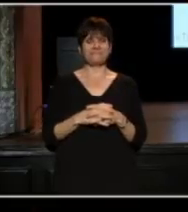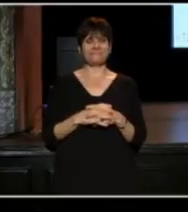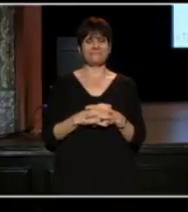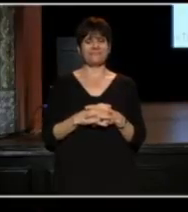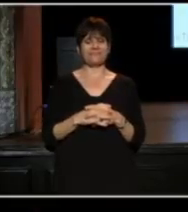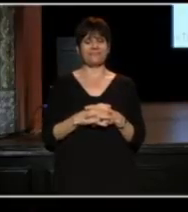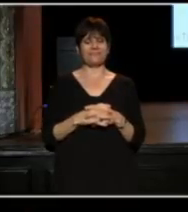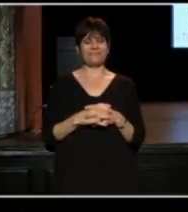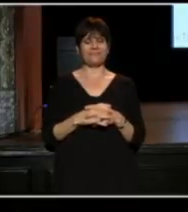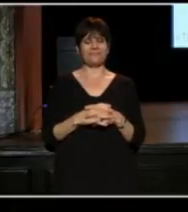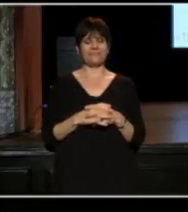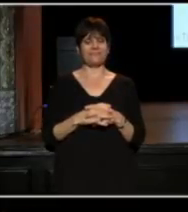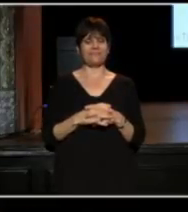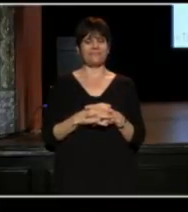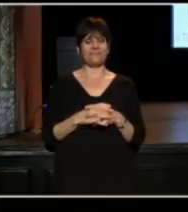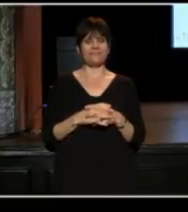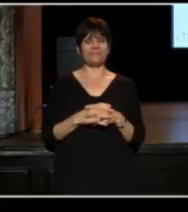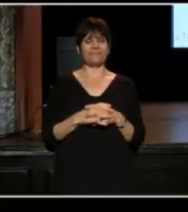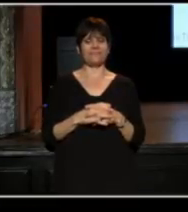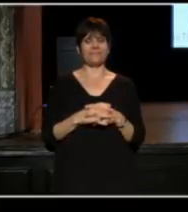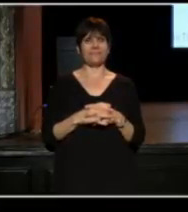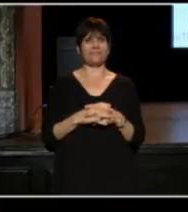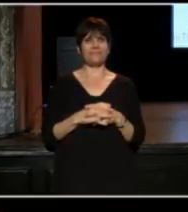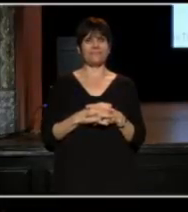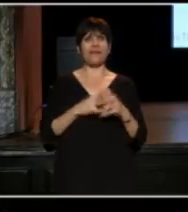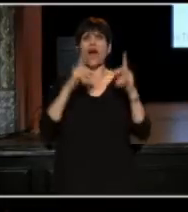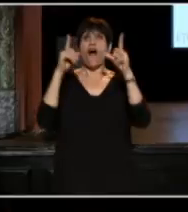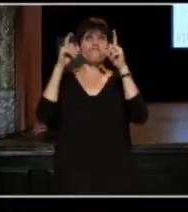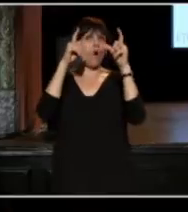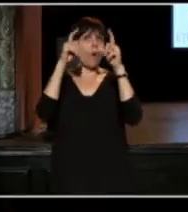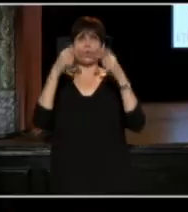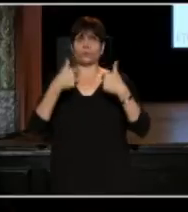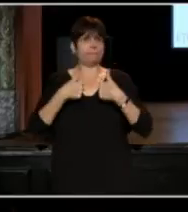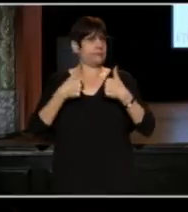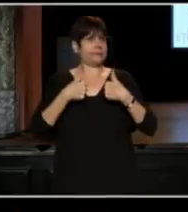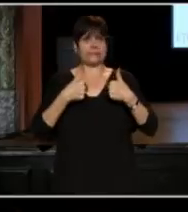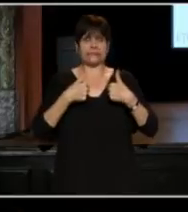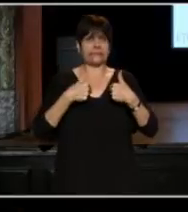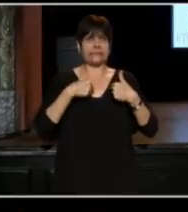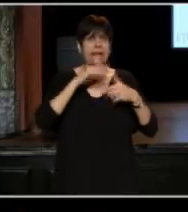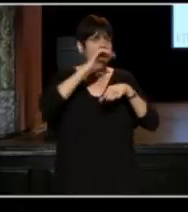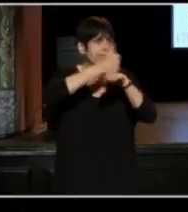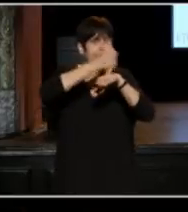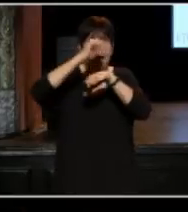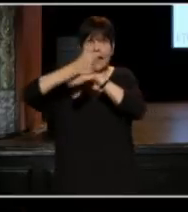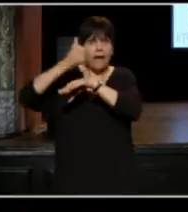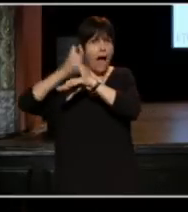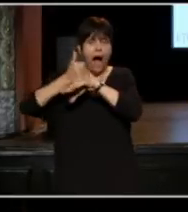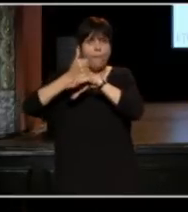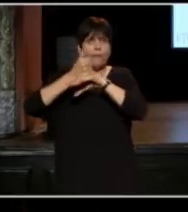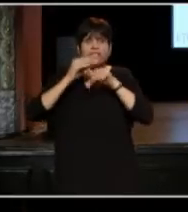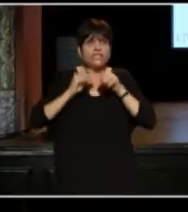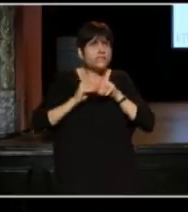I have not staged the photos that I've started to explore from an audience which wasn't exactly intended,